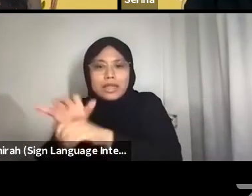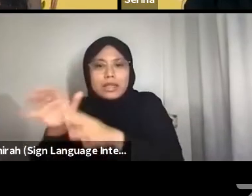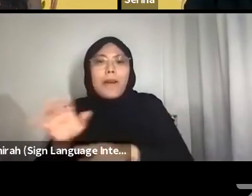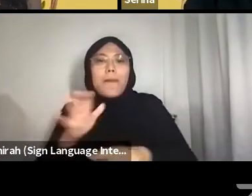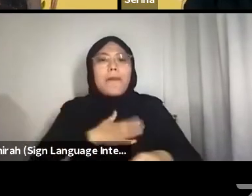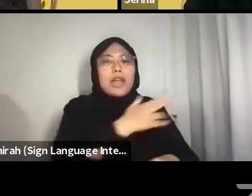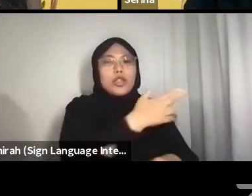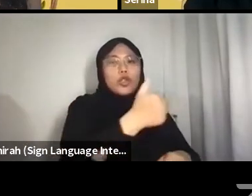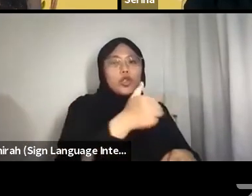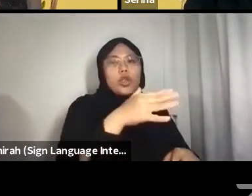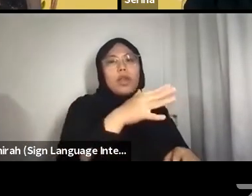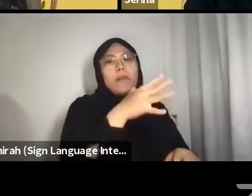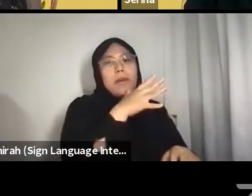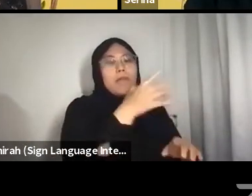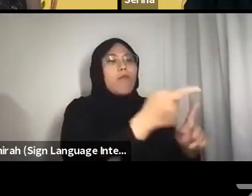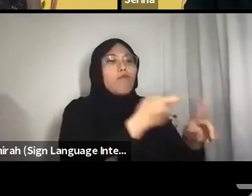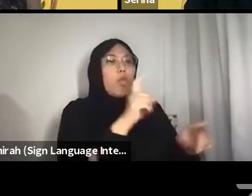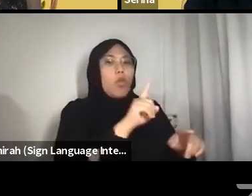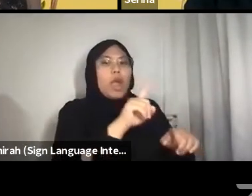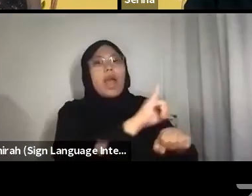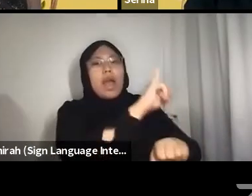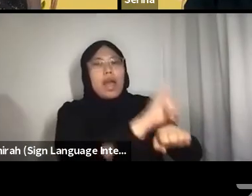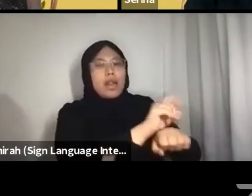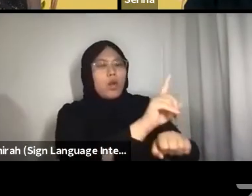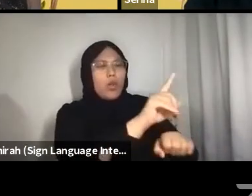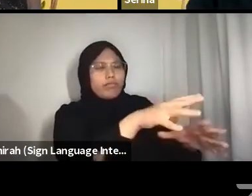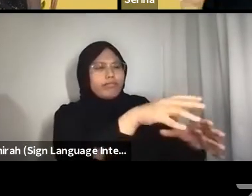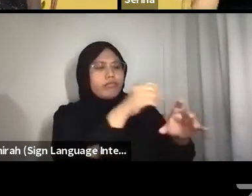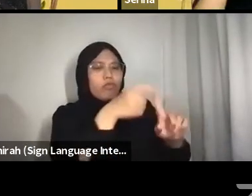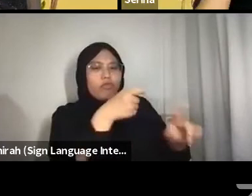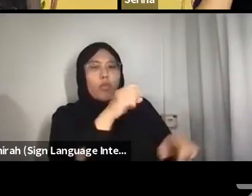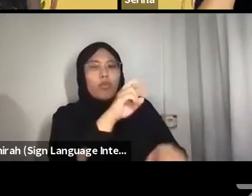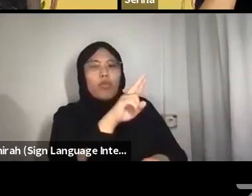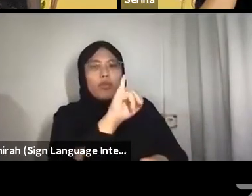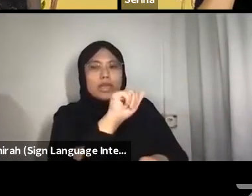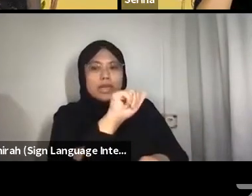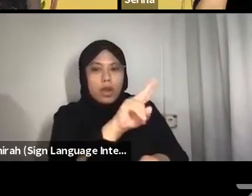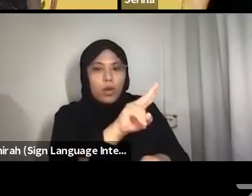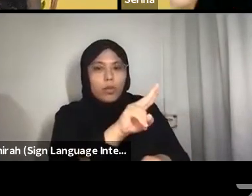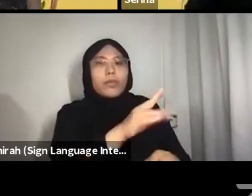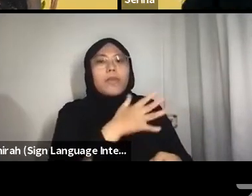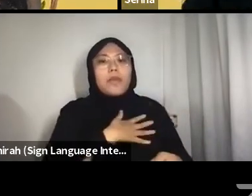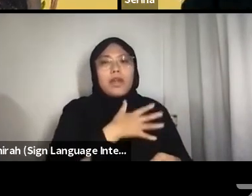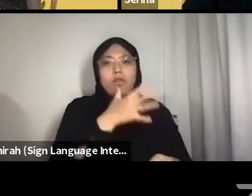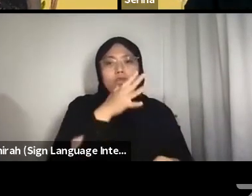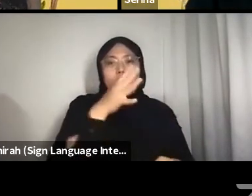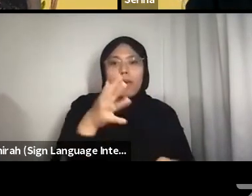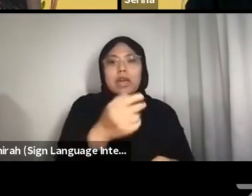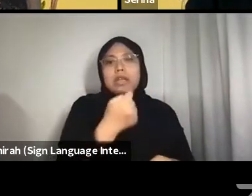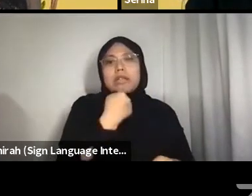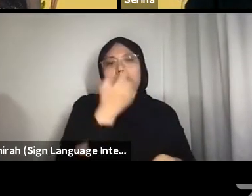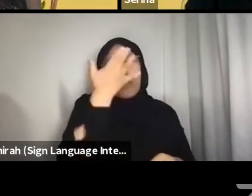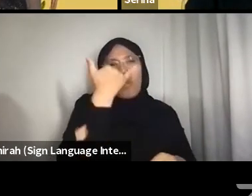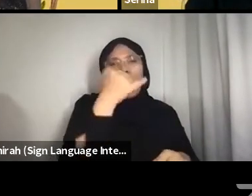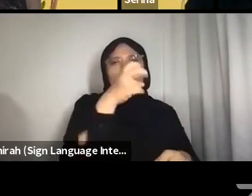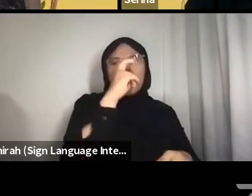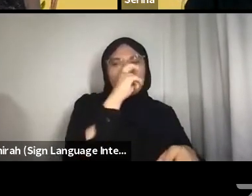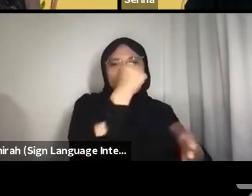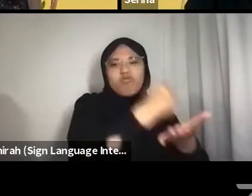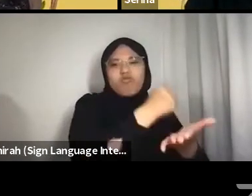According to my grandmother, prior to strict immigration and border control, she used to travel to my mum’s island by sampan.